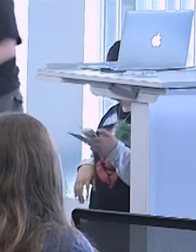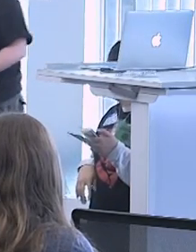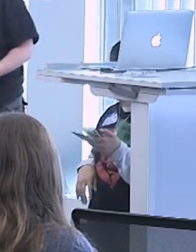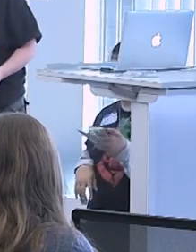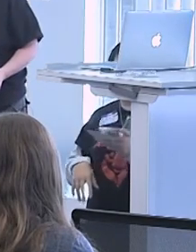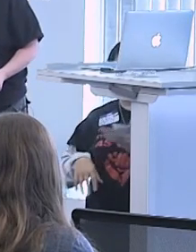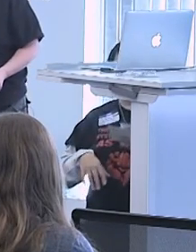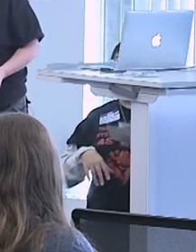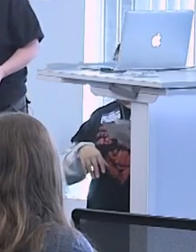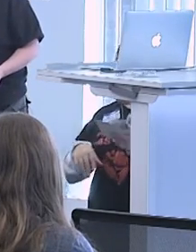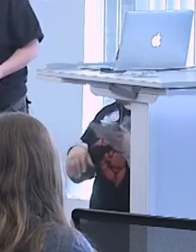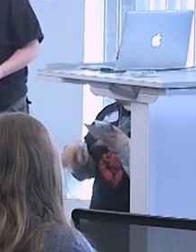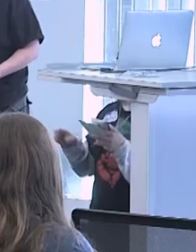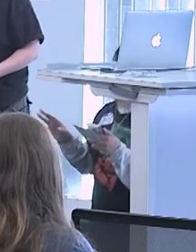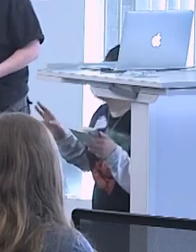How much time do I have?